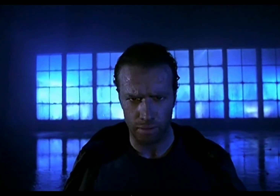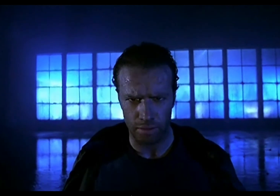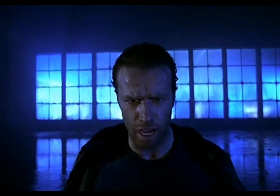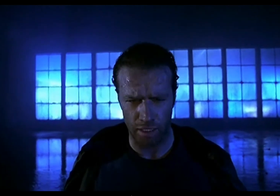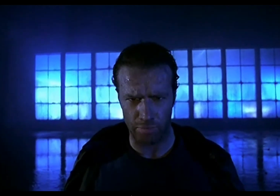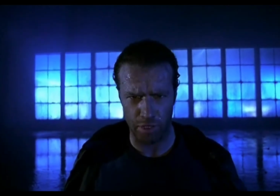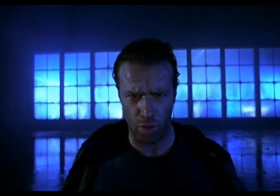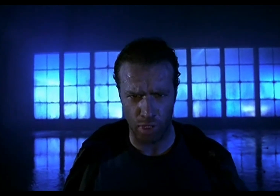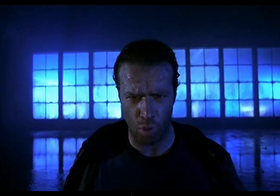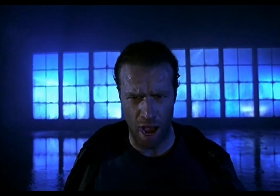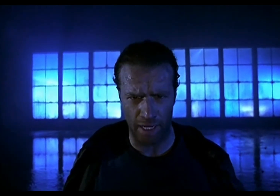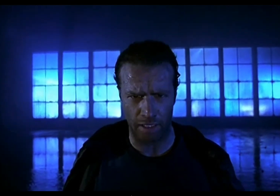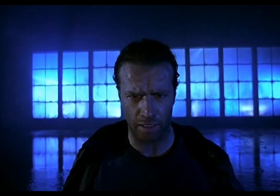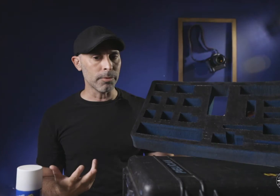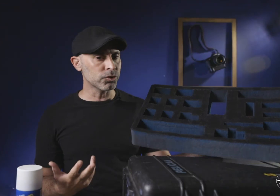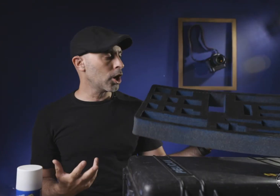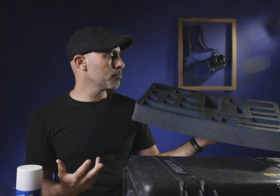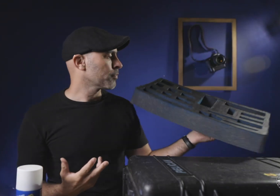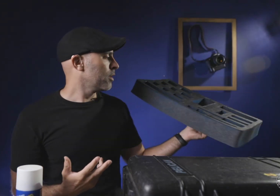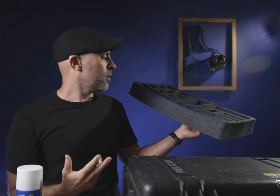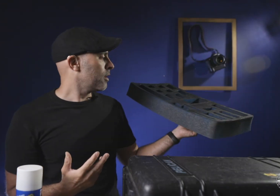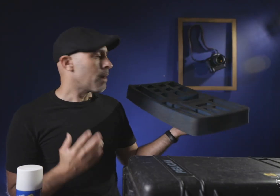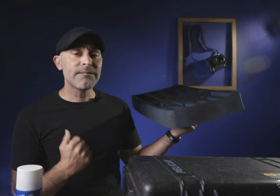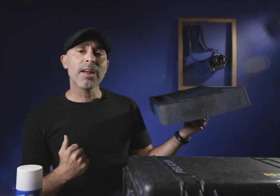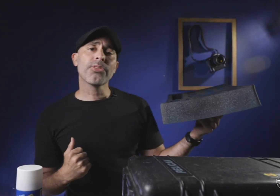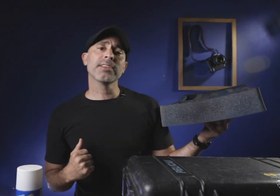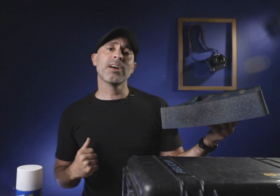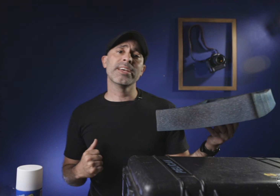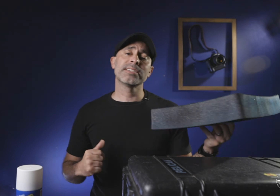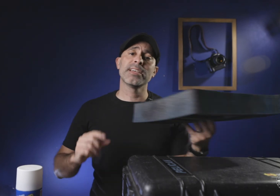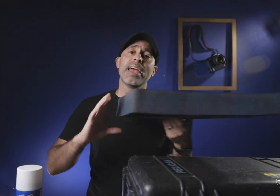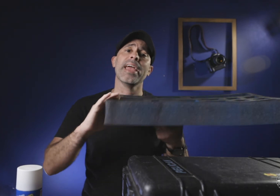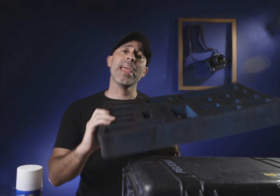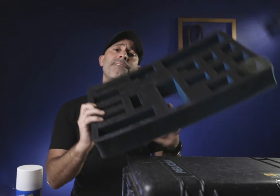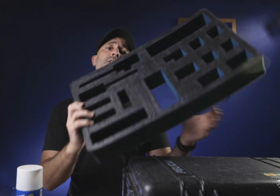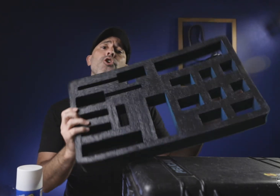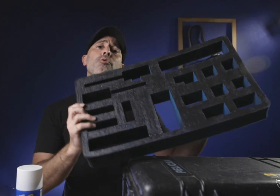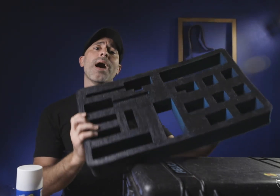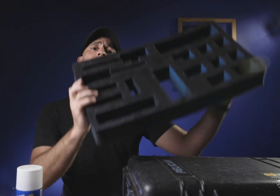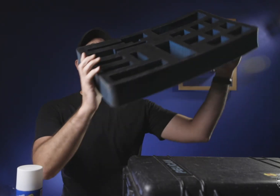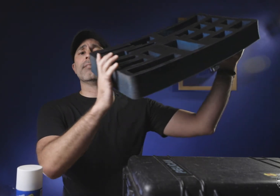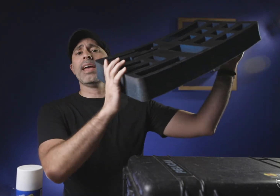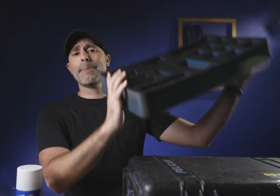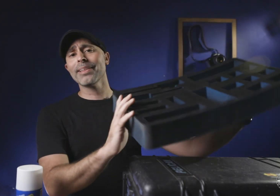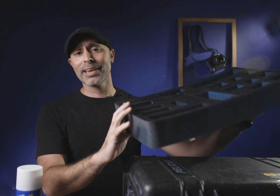there can be only one so my final thoughts on this if you buy a Pelican